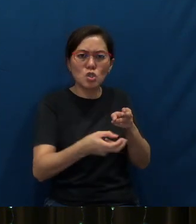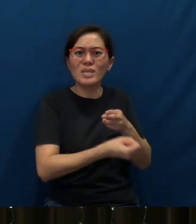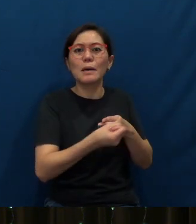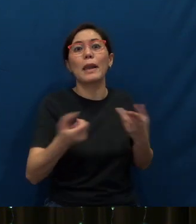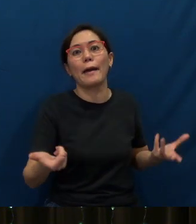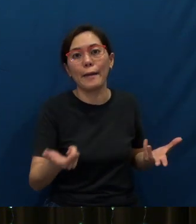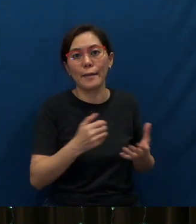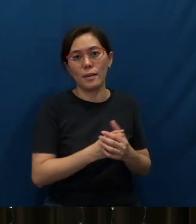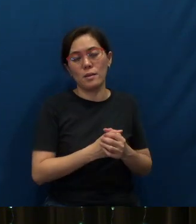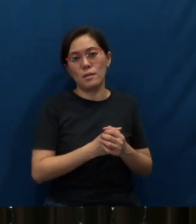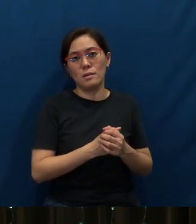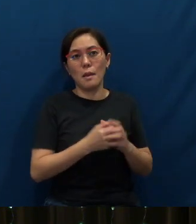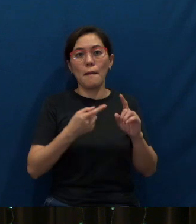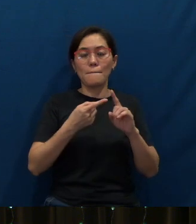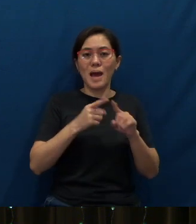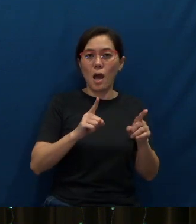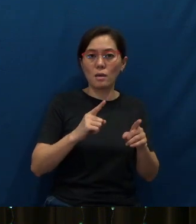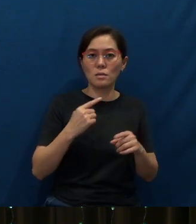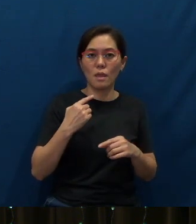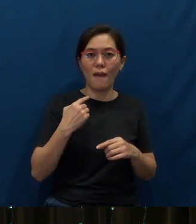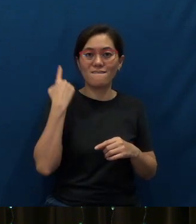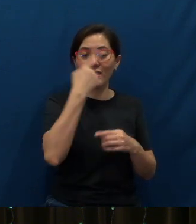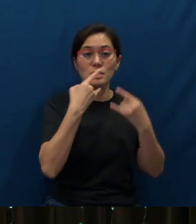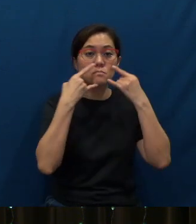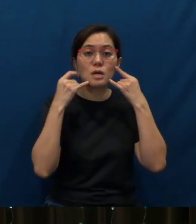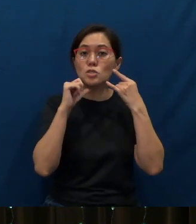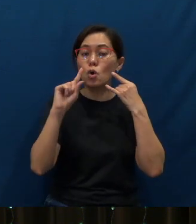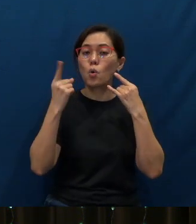A face mask was not the only thing they distributed.